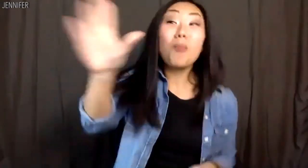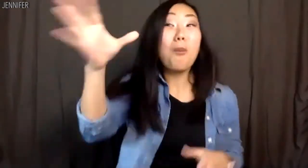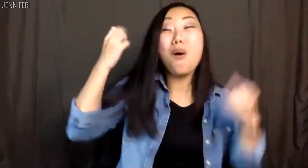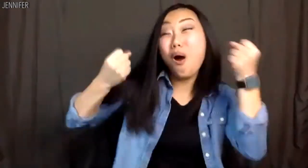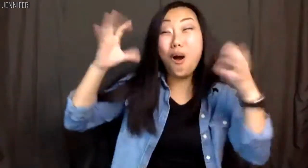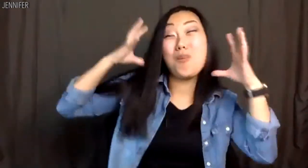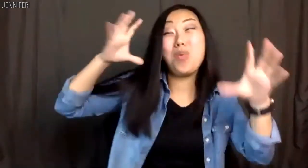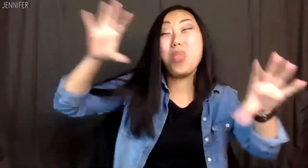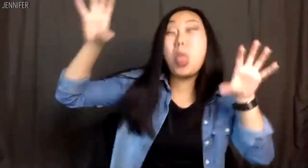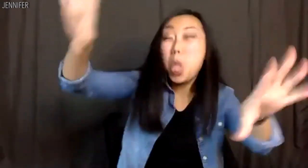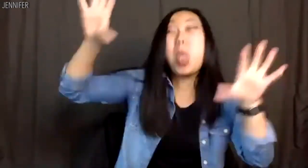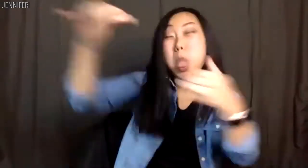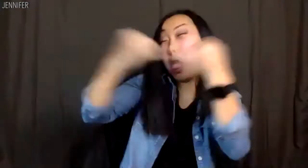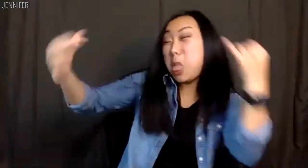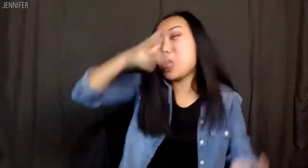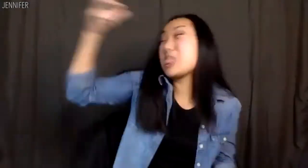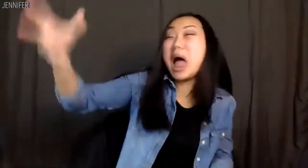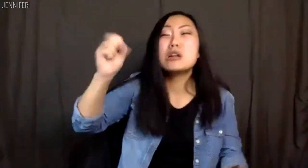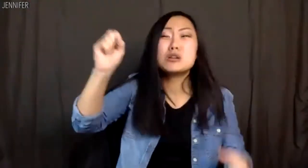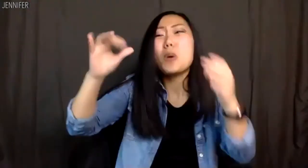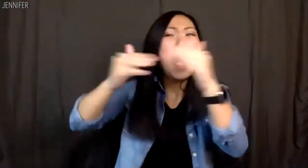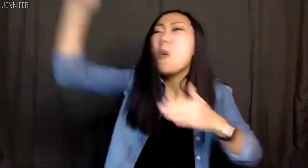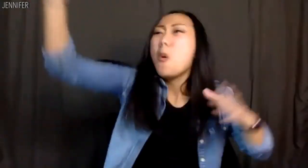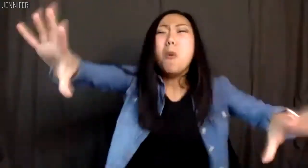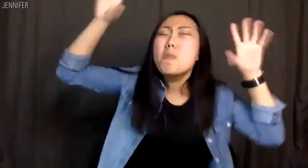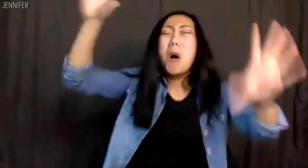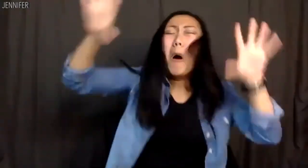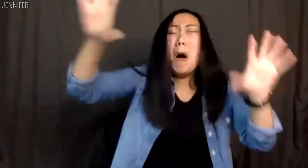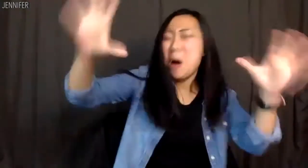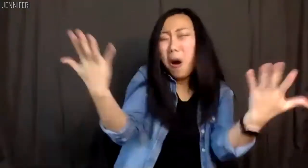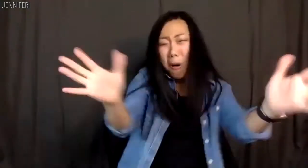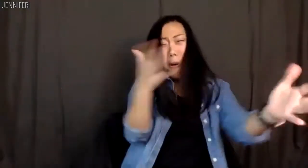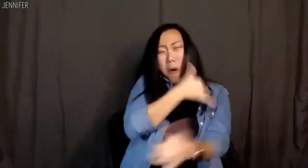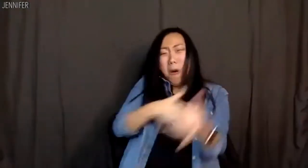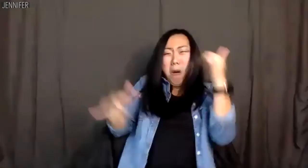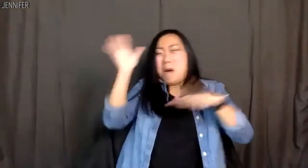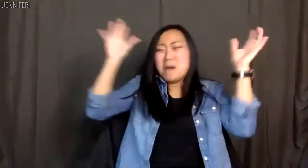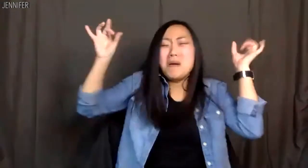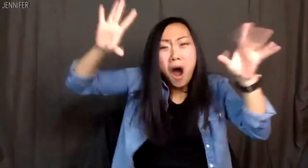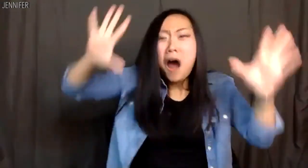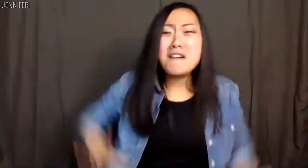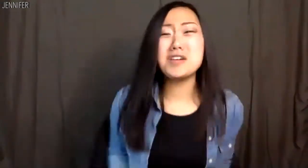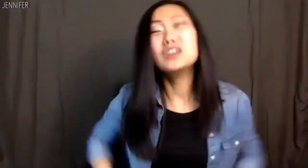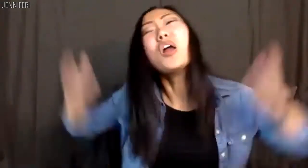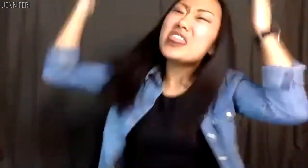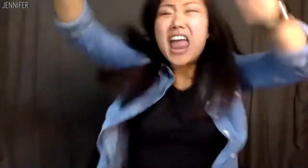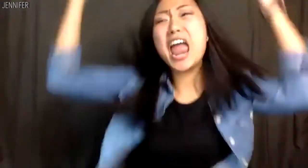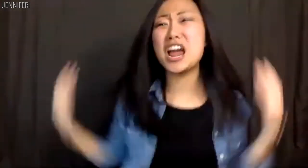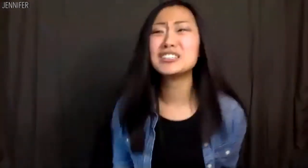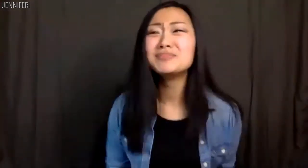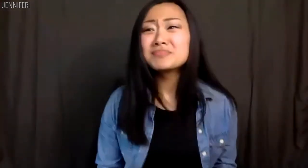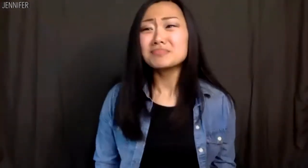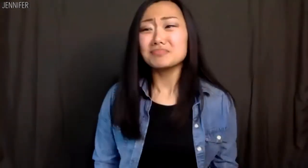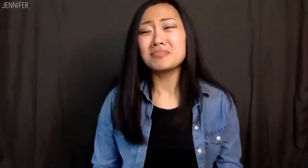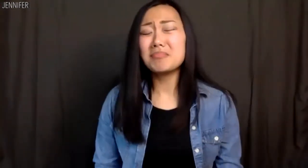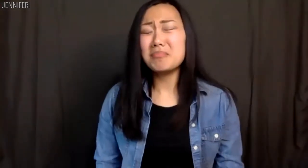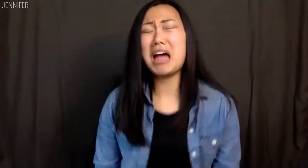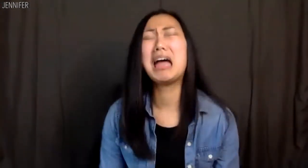Your car stereos have flimsy electrical cords and they overemphasize subwoofer capacity at the expense of acoustical balance SO THERE.